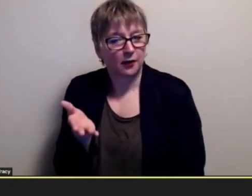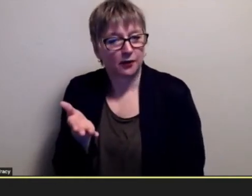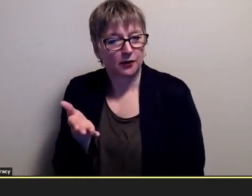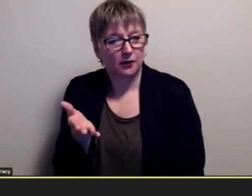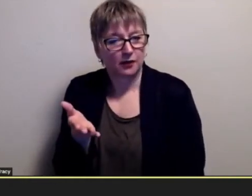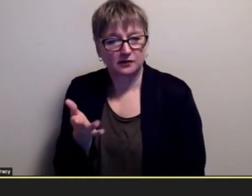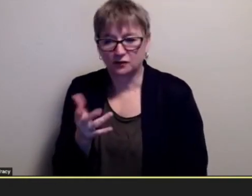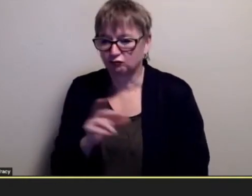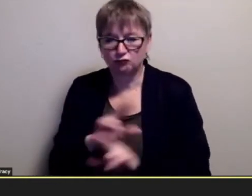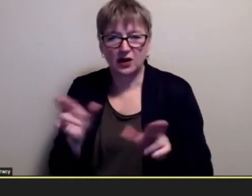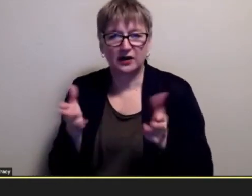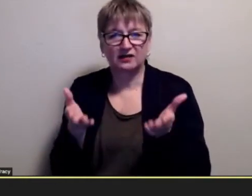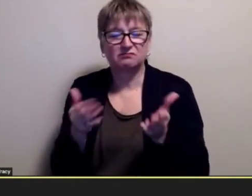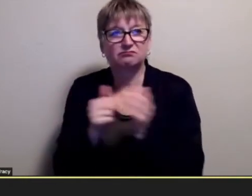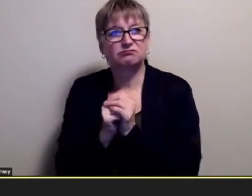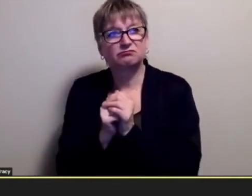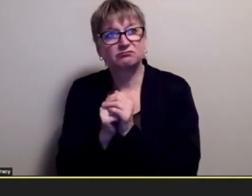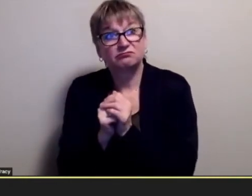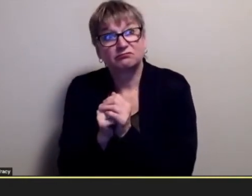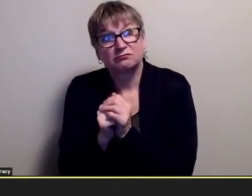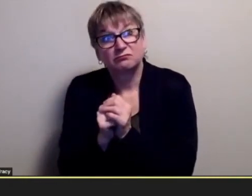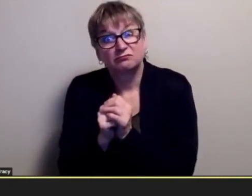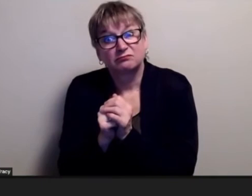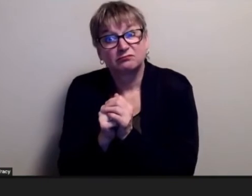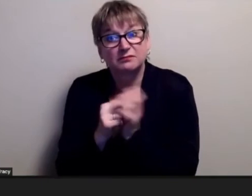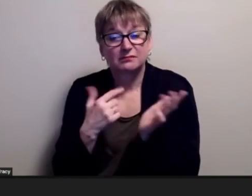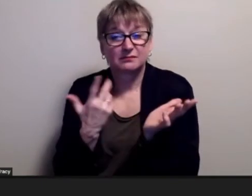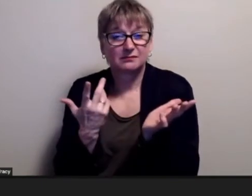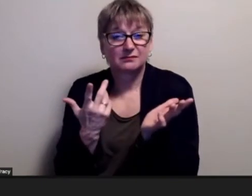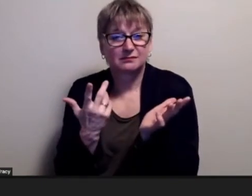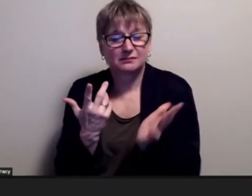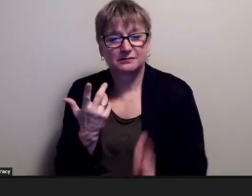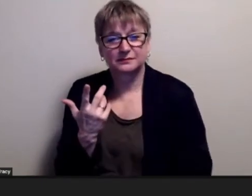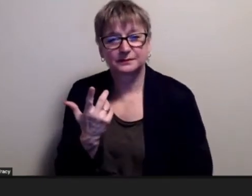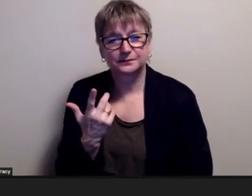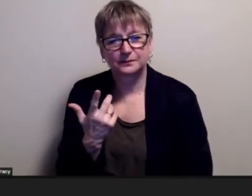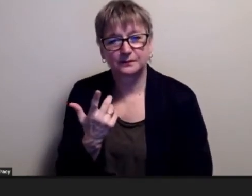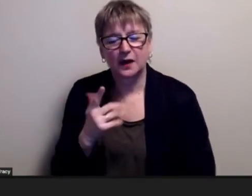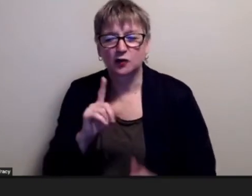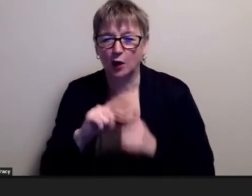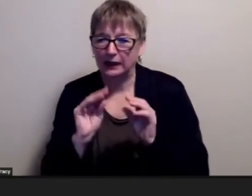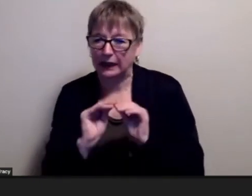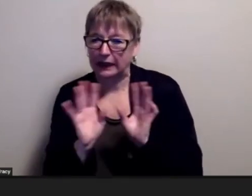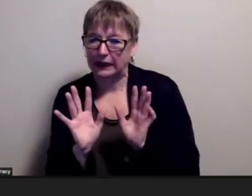so i think that so we'll measure with that i want to make sure i'm really clear here